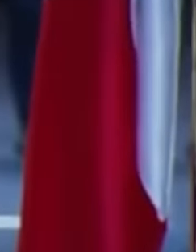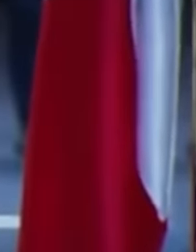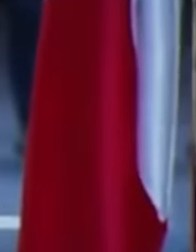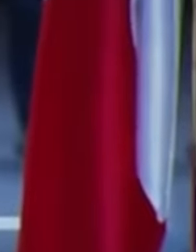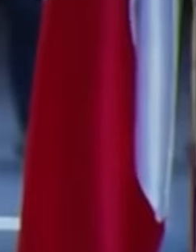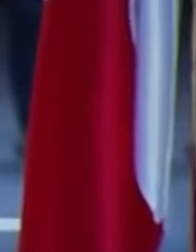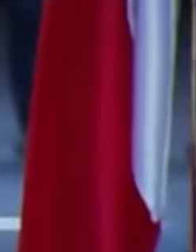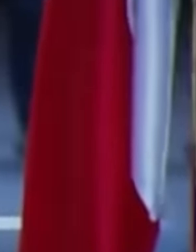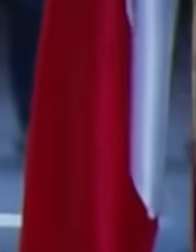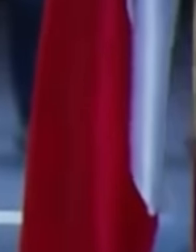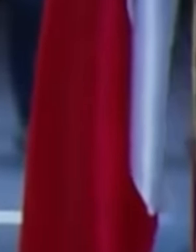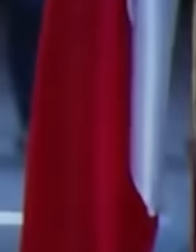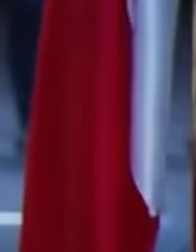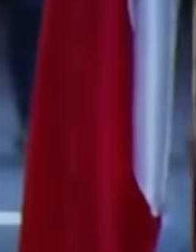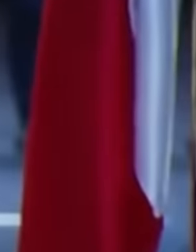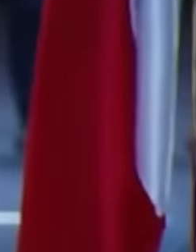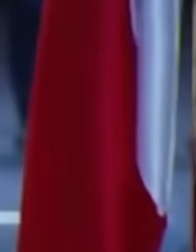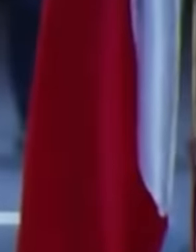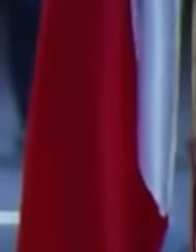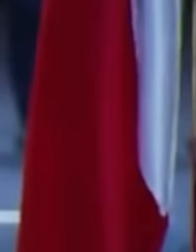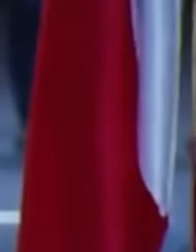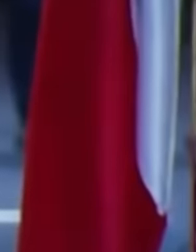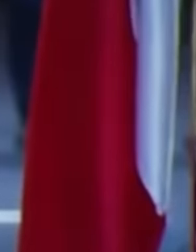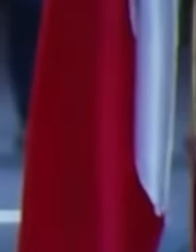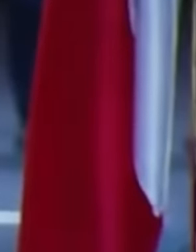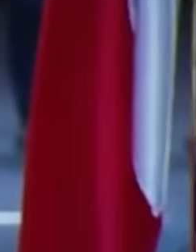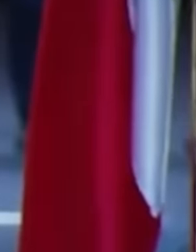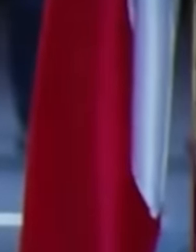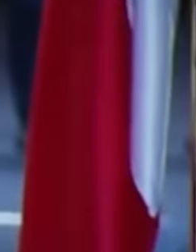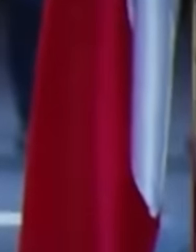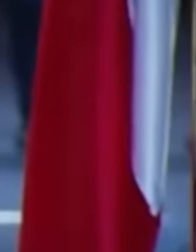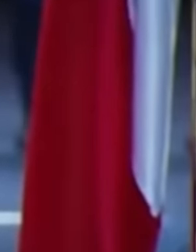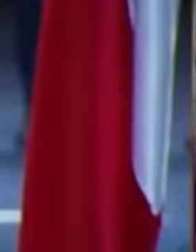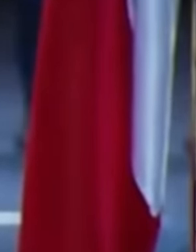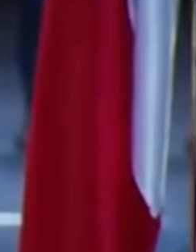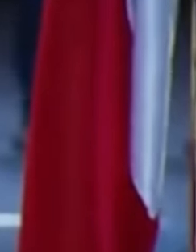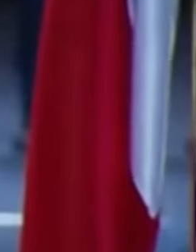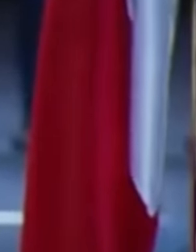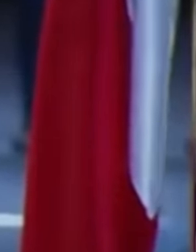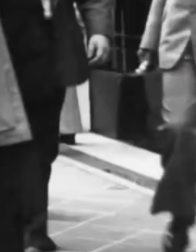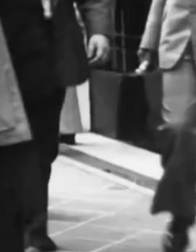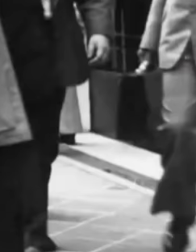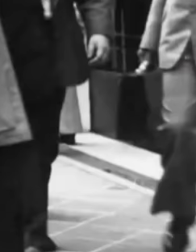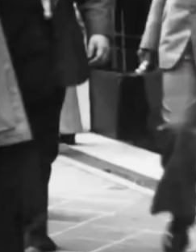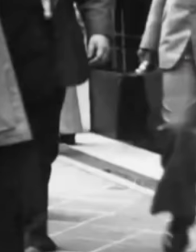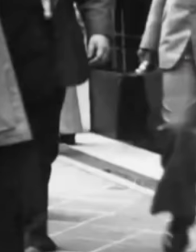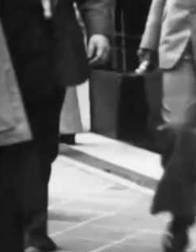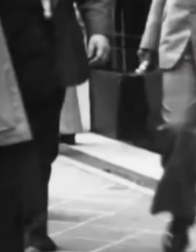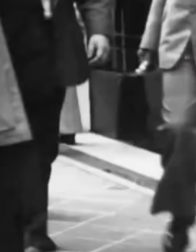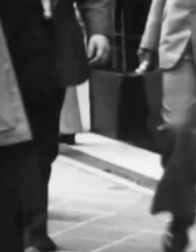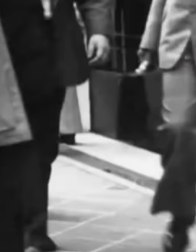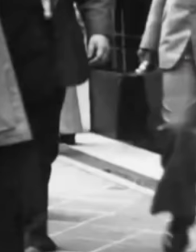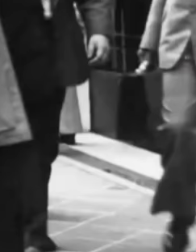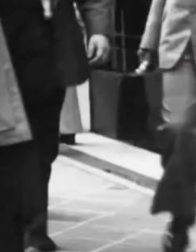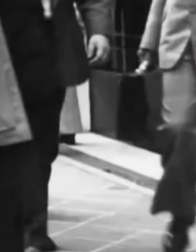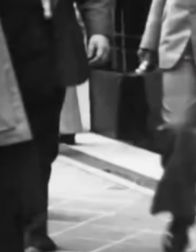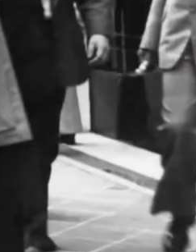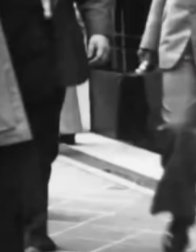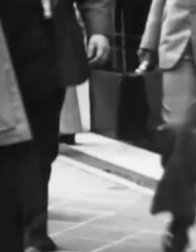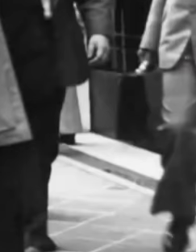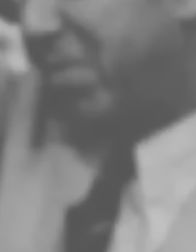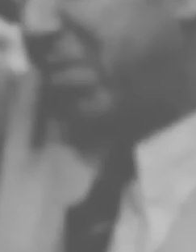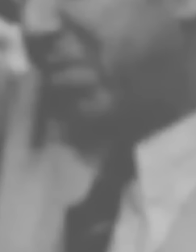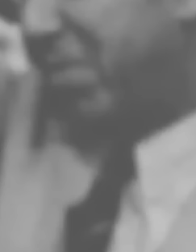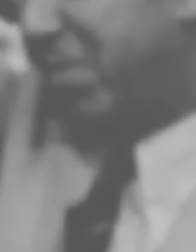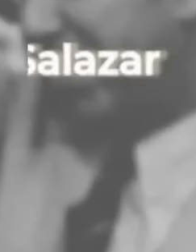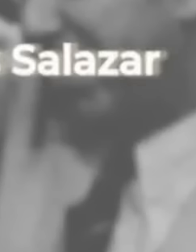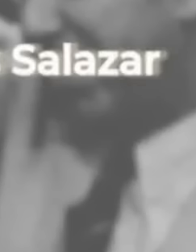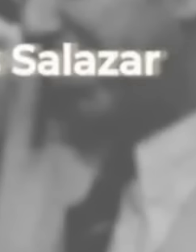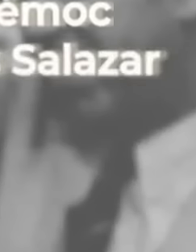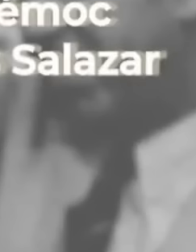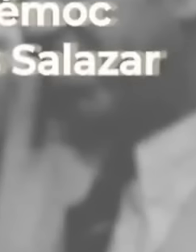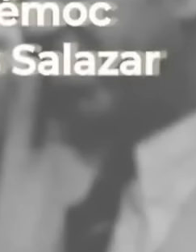thought who at the time fought. for freedoms, justice, democracy and